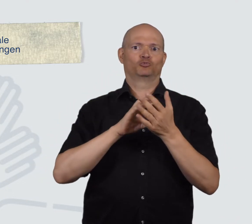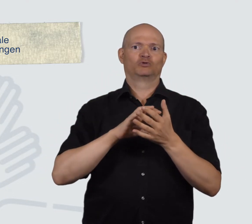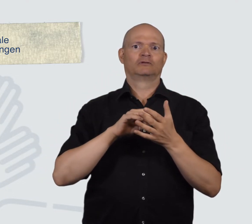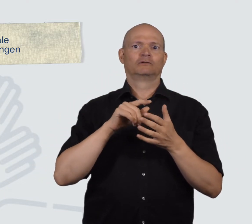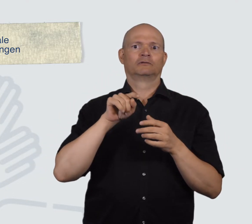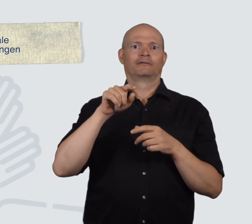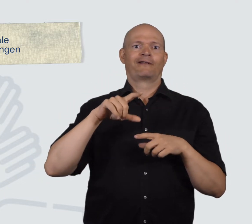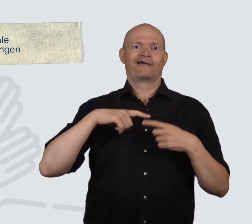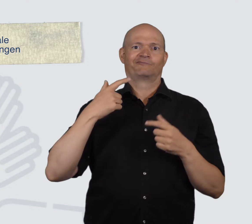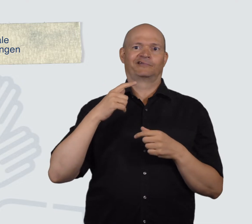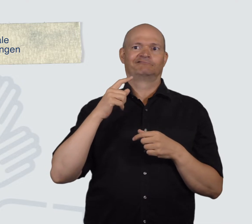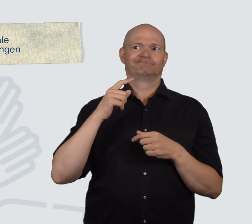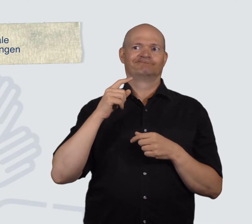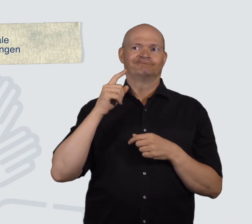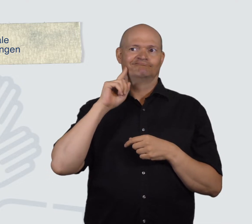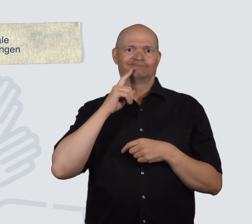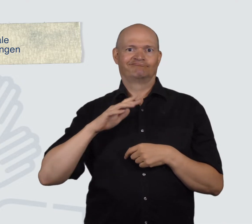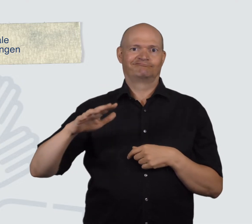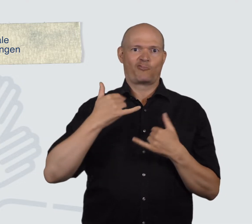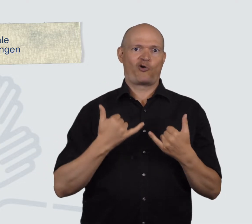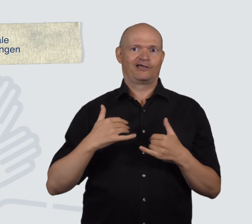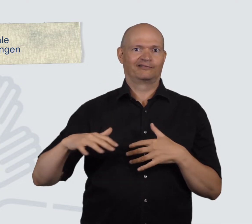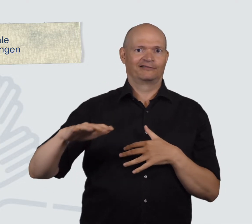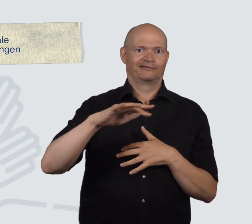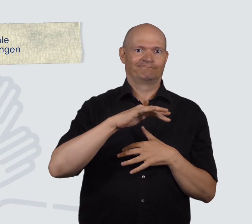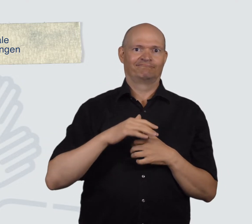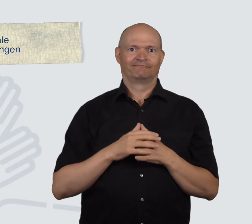of life for many Deaf people today.